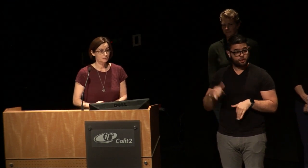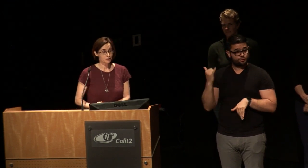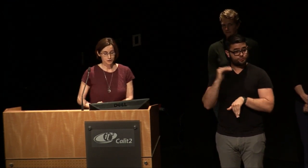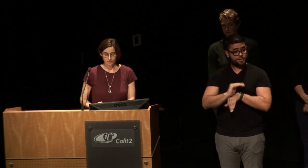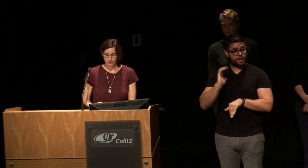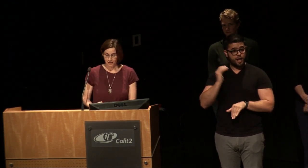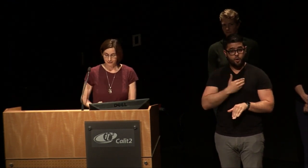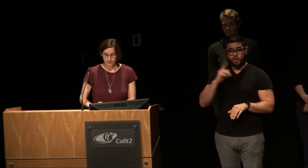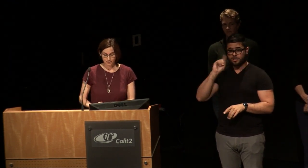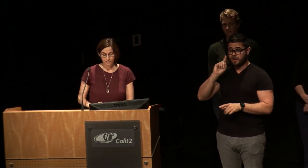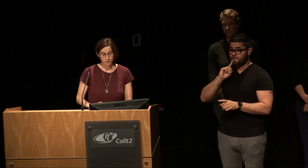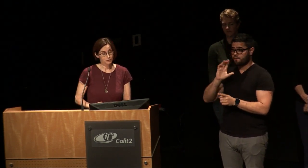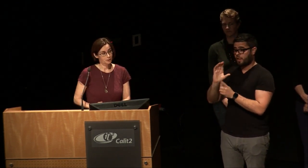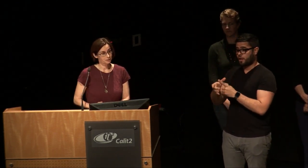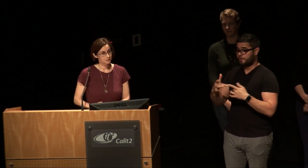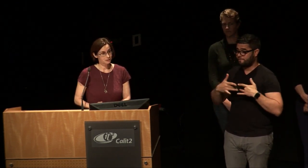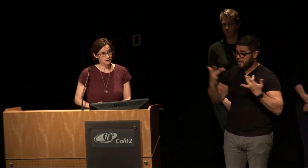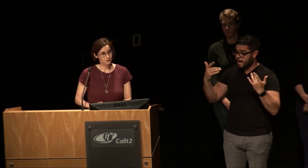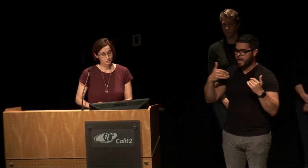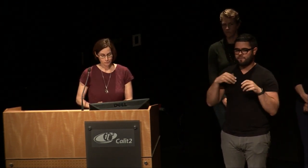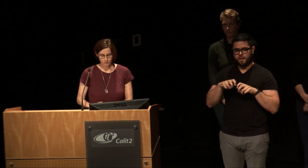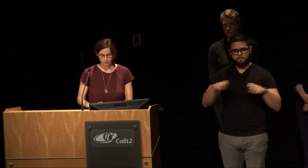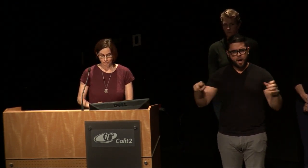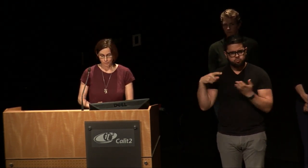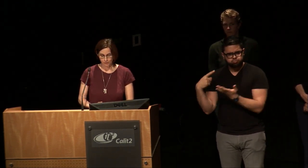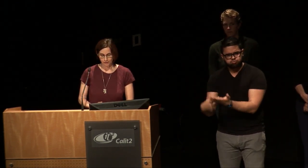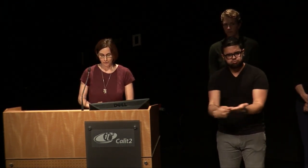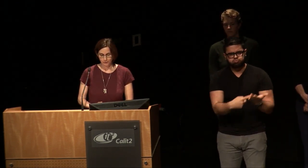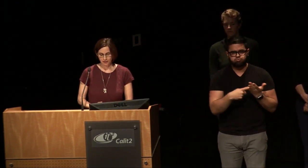culture event features a panel discussion with four local deaf